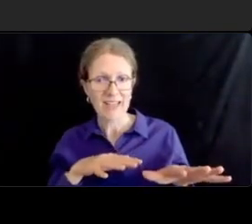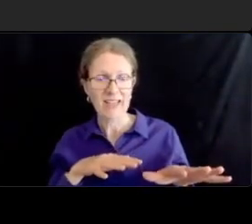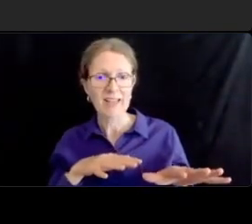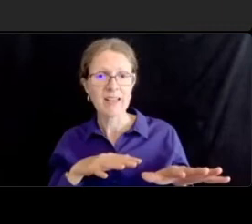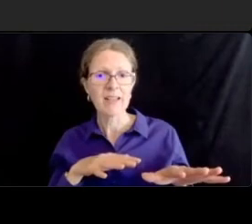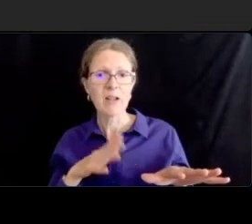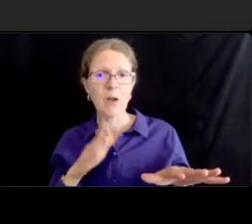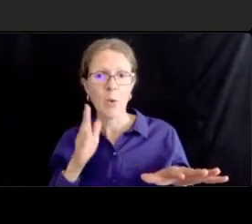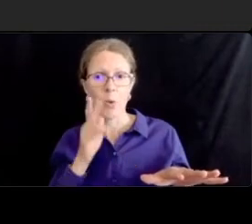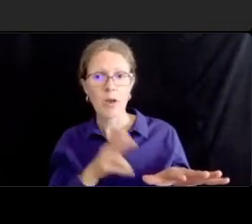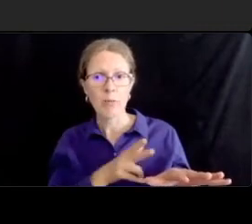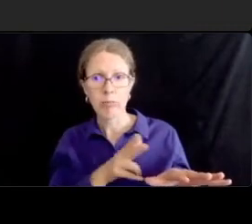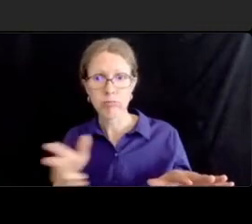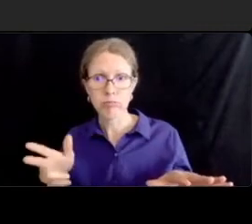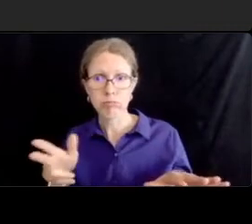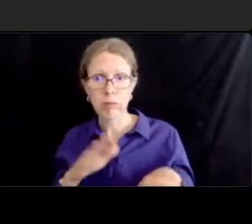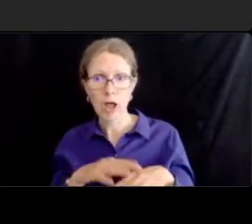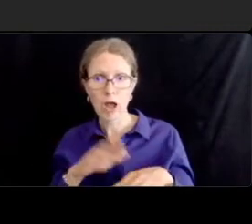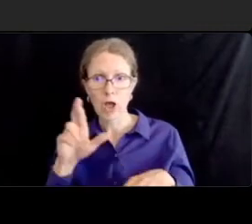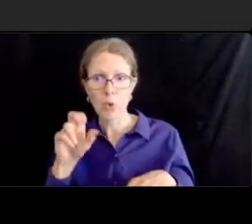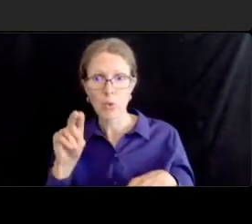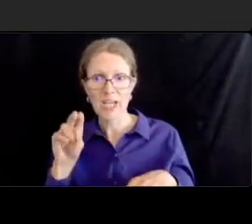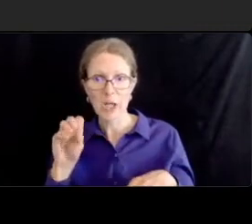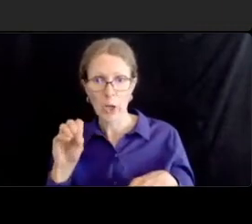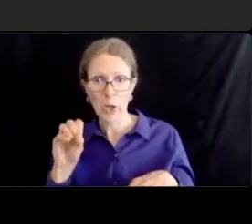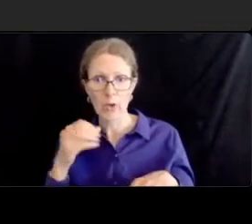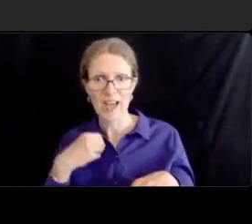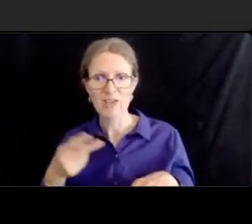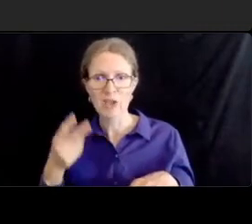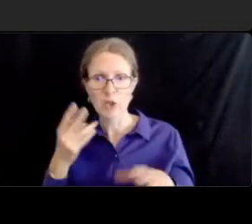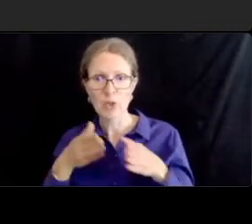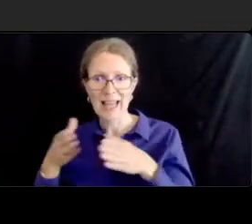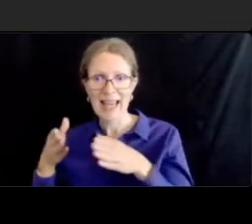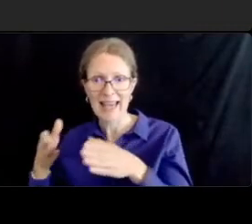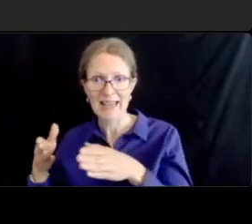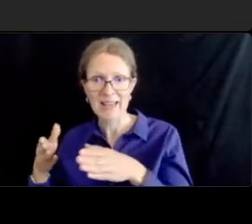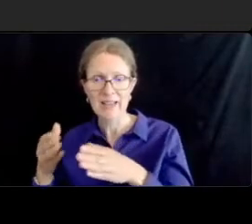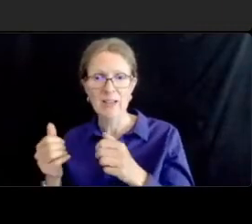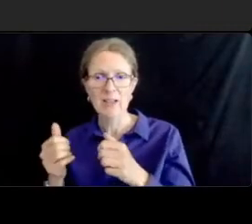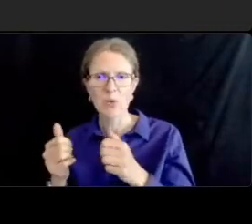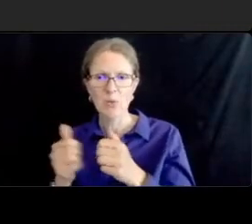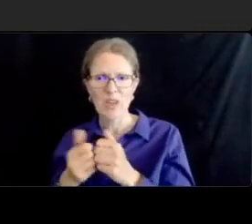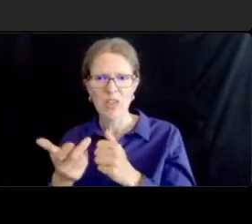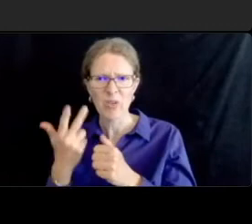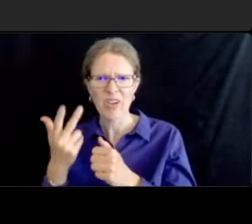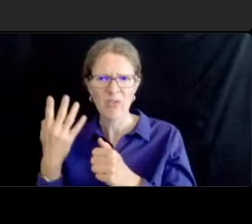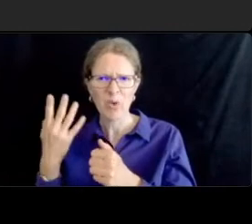that would otherwise stay on connecticut and i know you've in particular uh talked